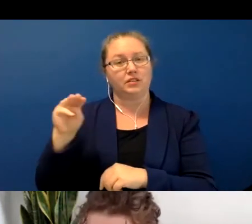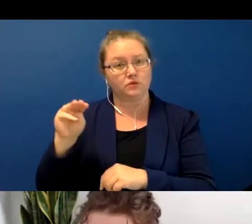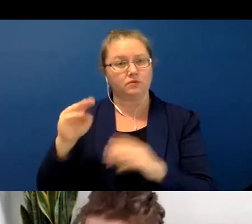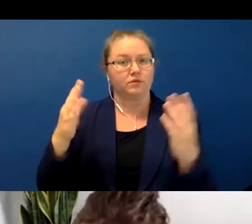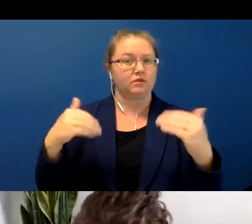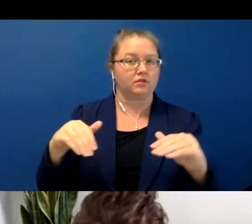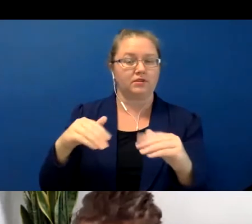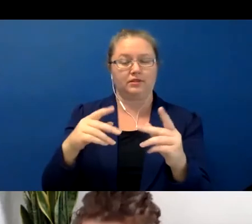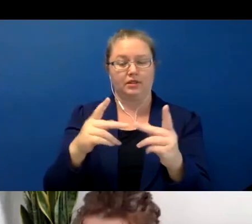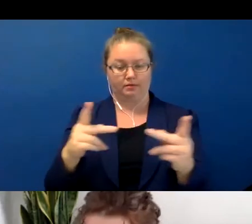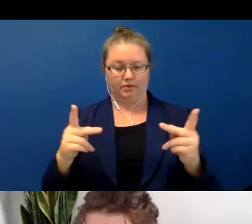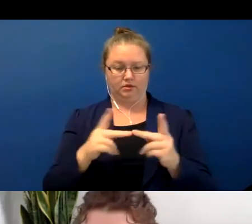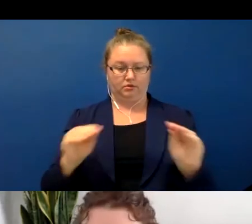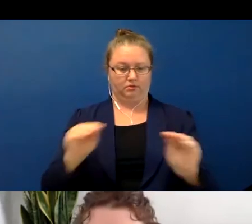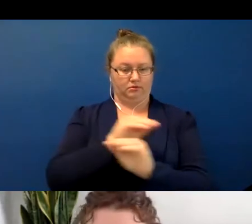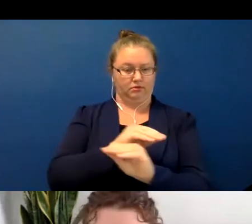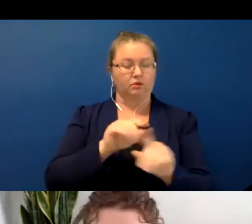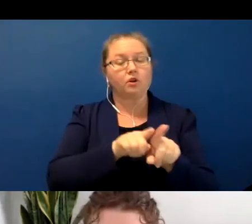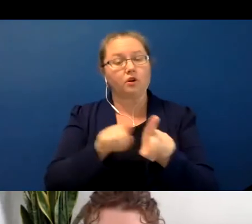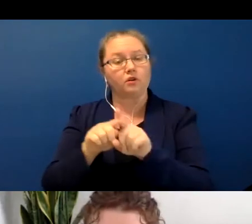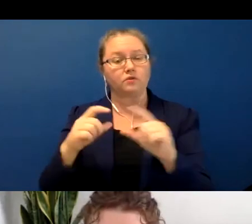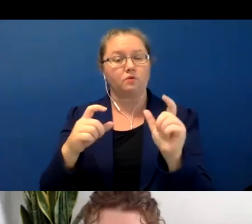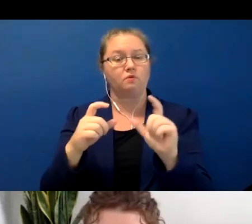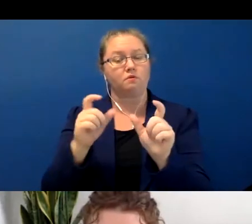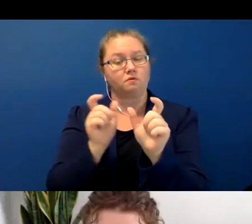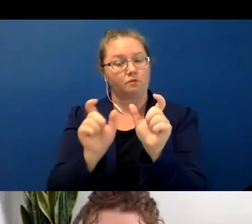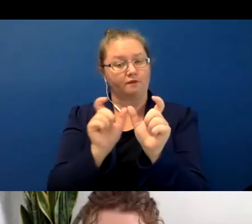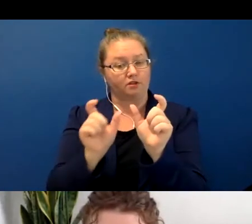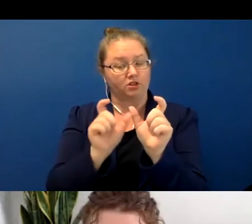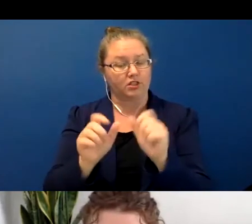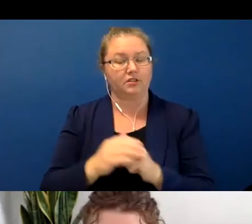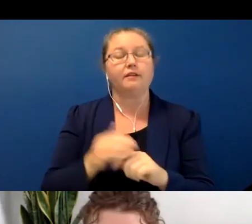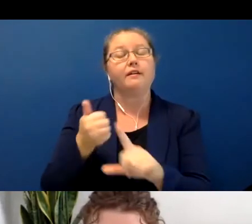and derivational morphology, and he's also interested in comparative Na-Dene linguistics,